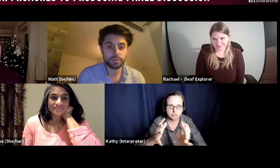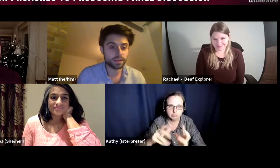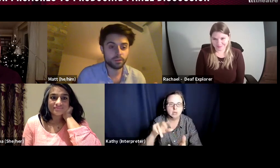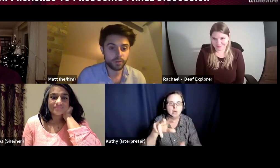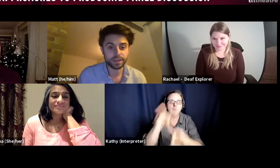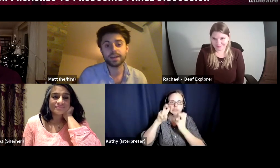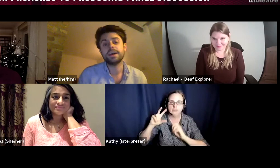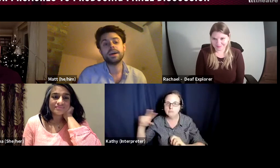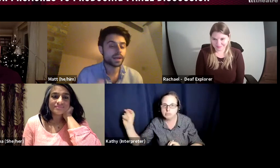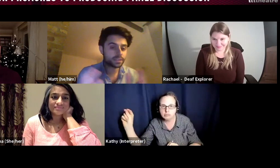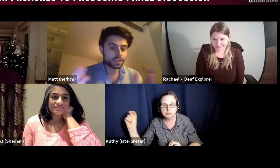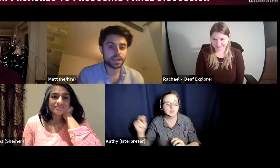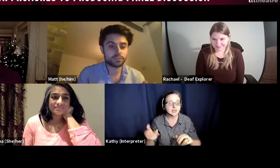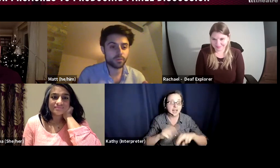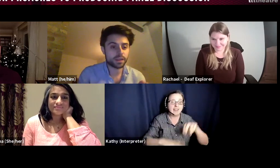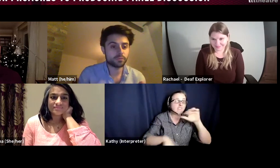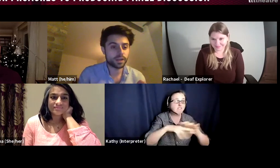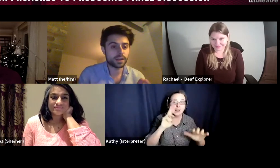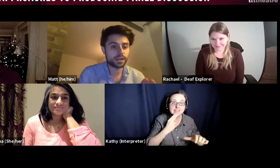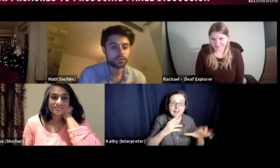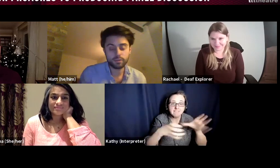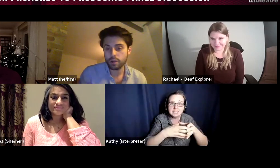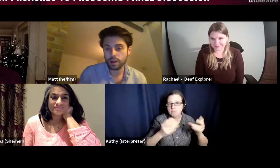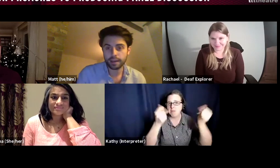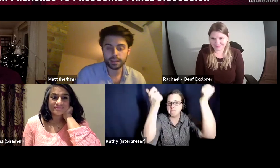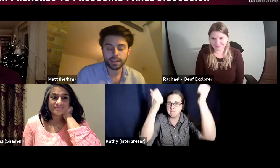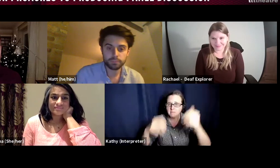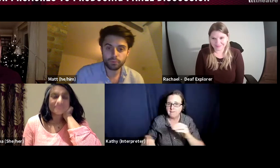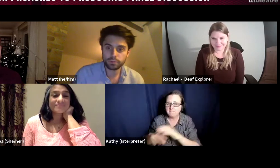lot quicker, but that's the nature of the way that we're working and I think that's important and I